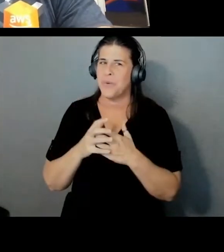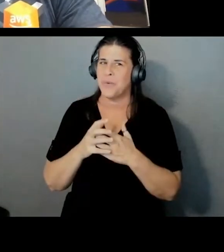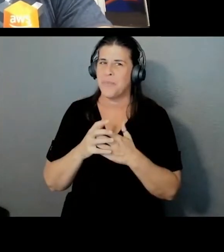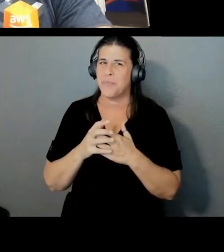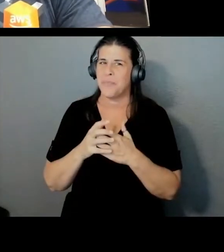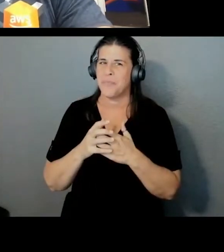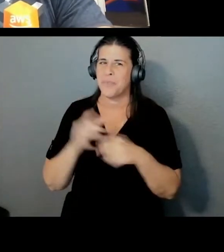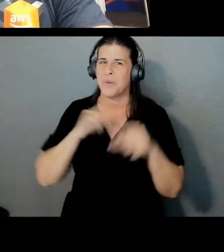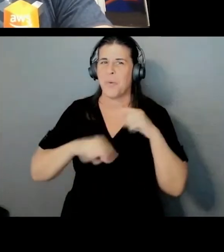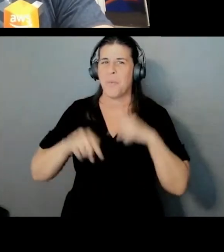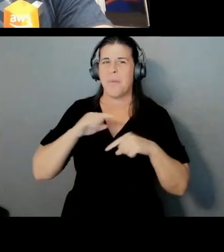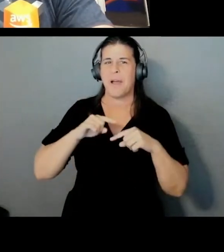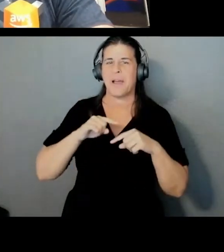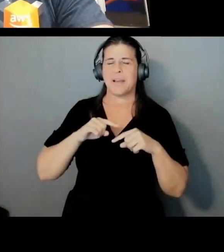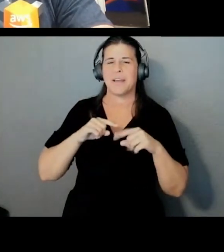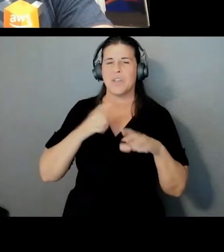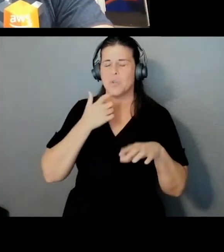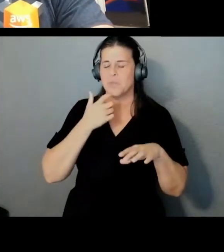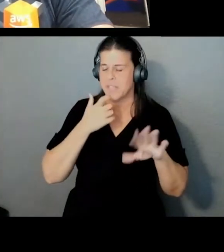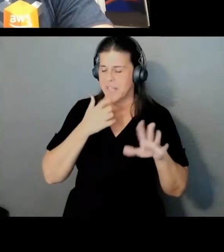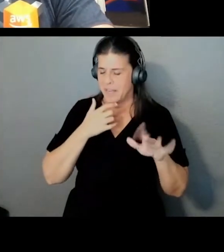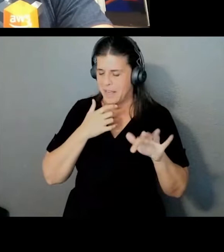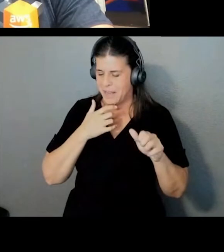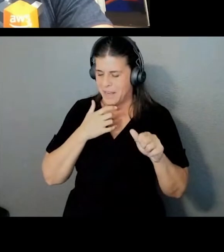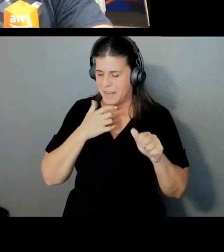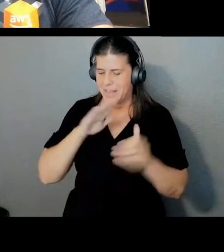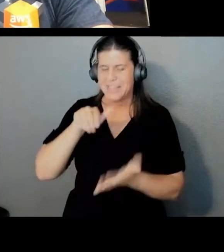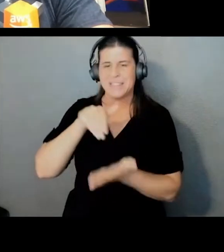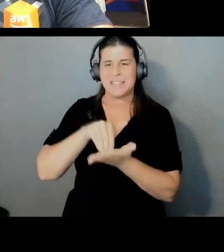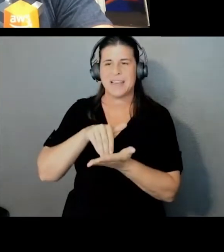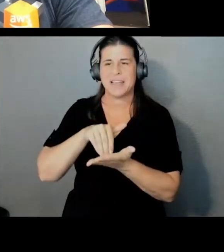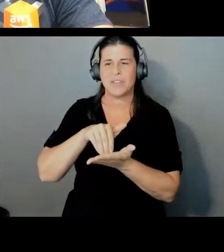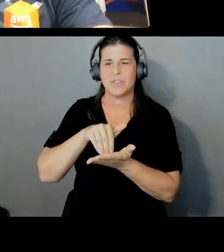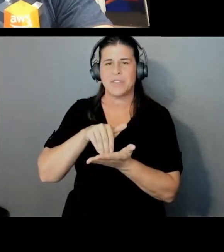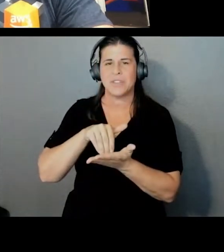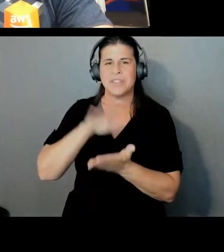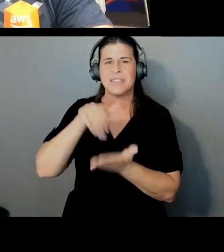You said that centralized server is like a basket of eggs.